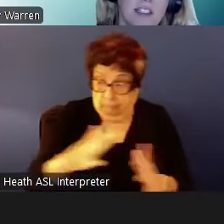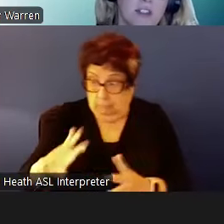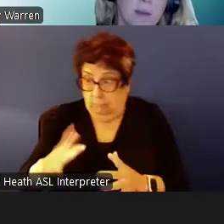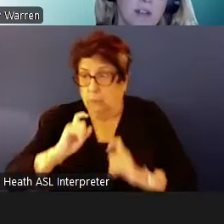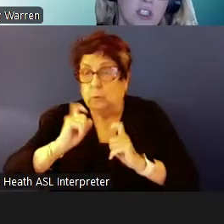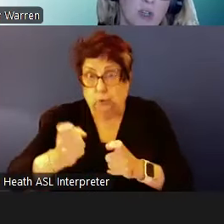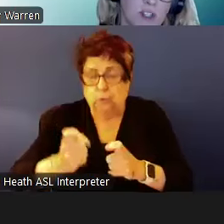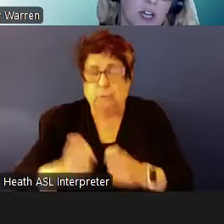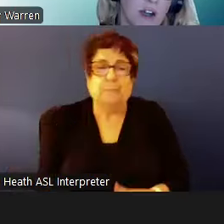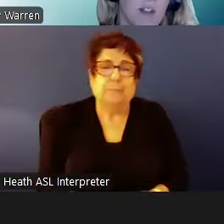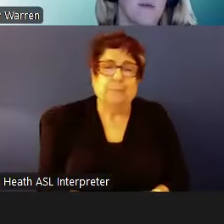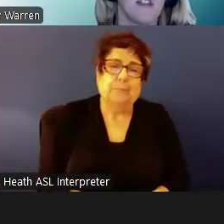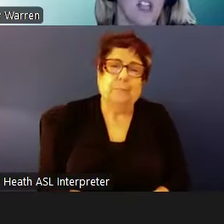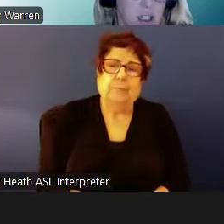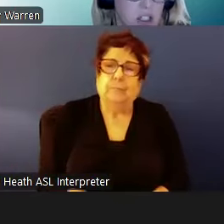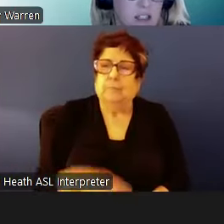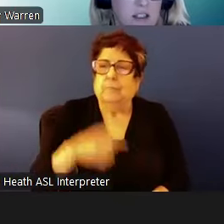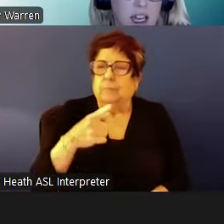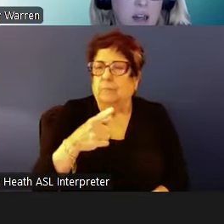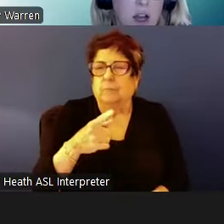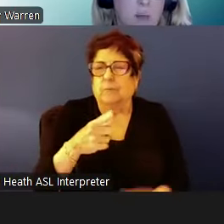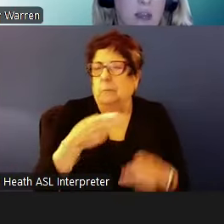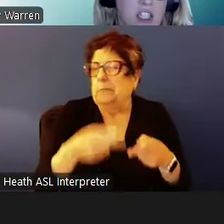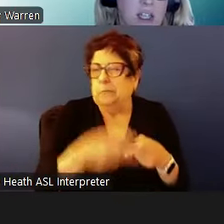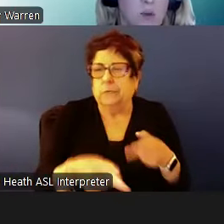are, I will briefly talk about some challenges that PHA's were